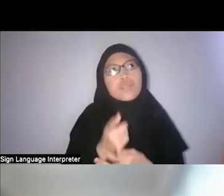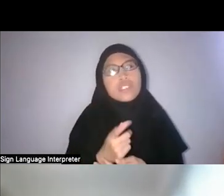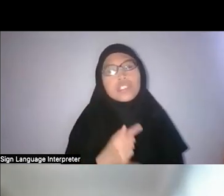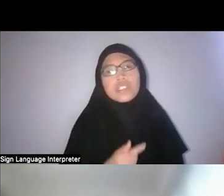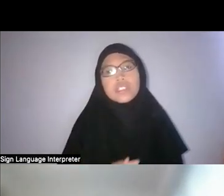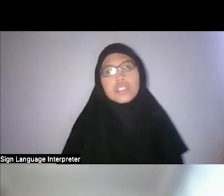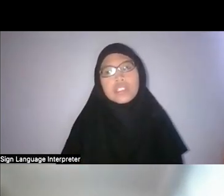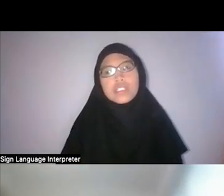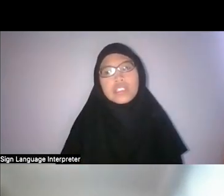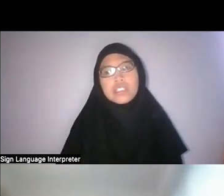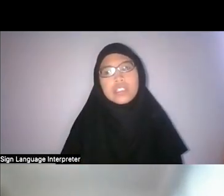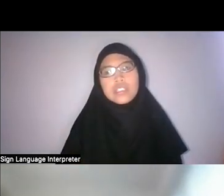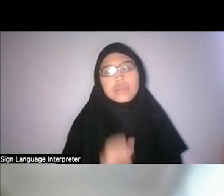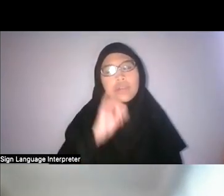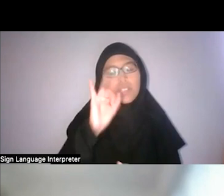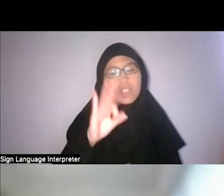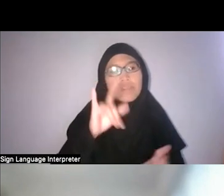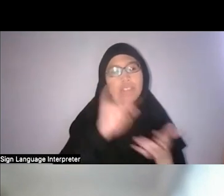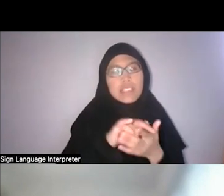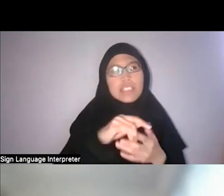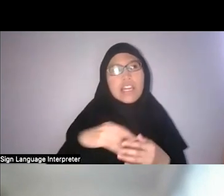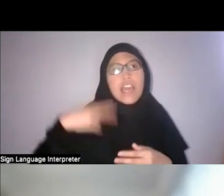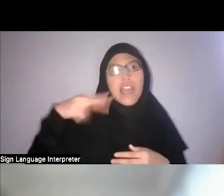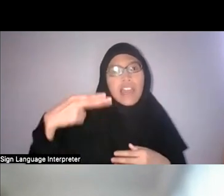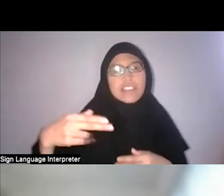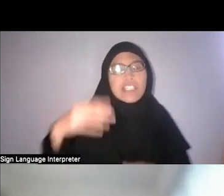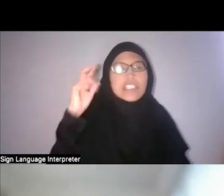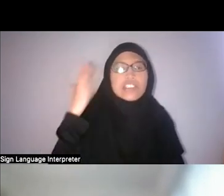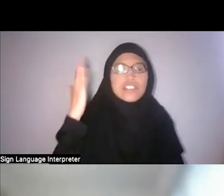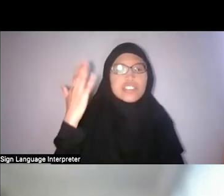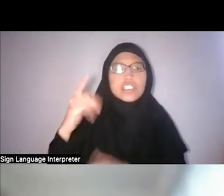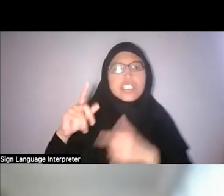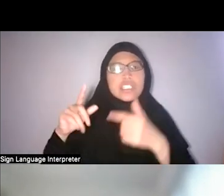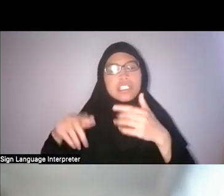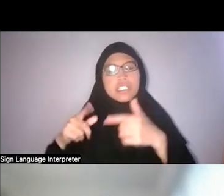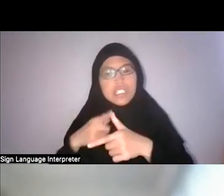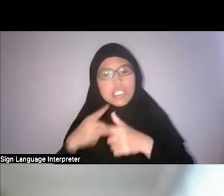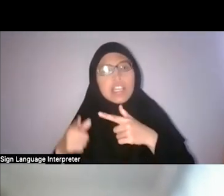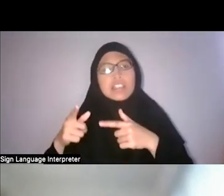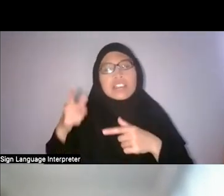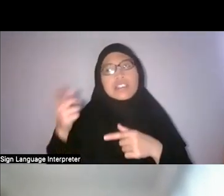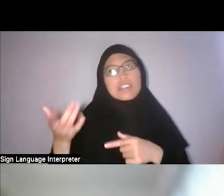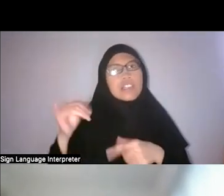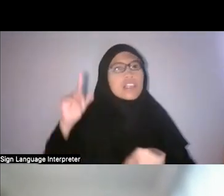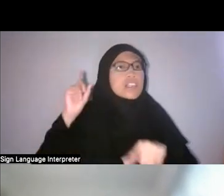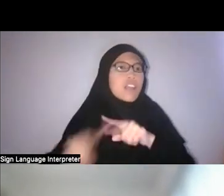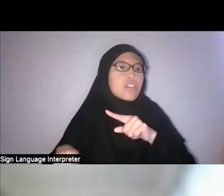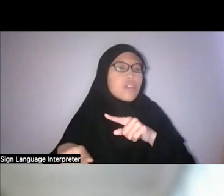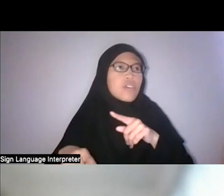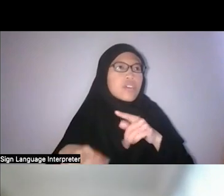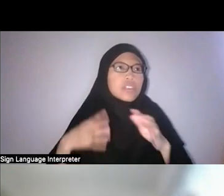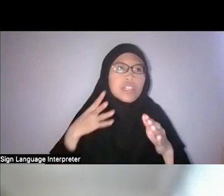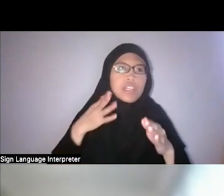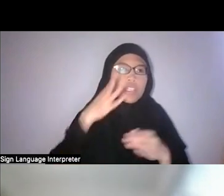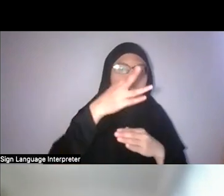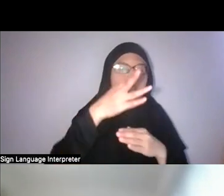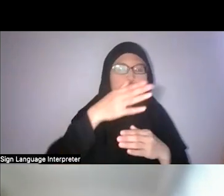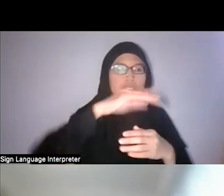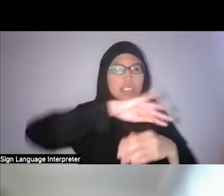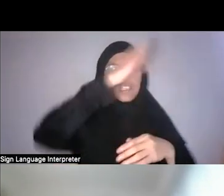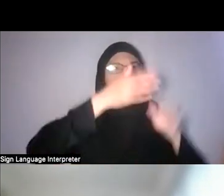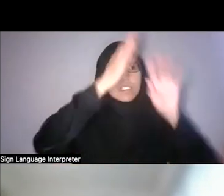because if it was a heritage tree then they wouldn’t be able to cut the hill and take all the trees down with it.